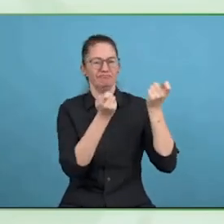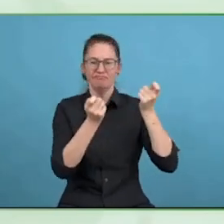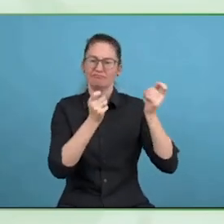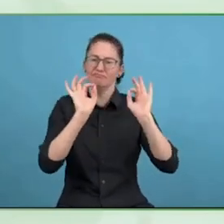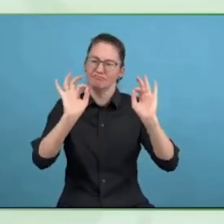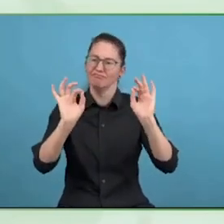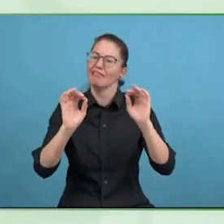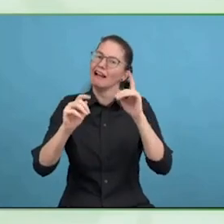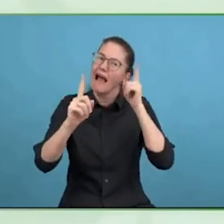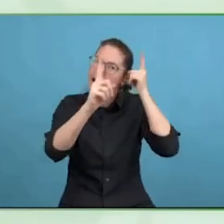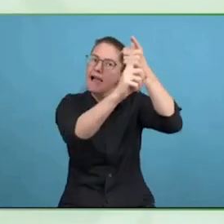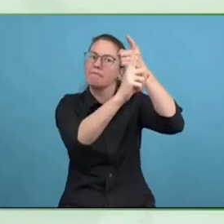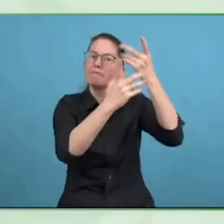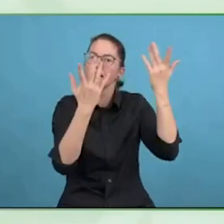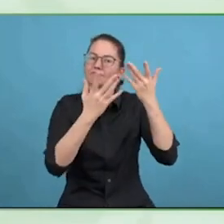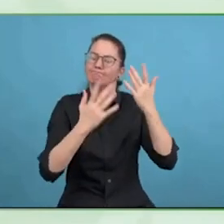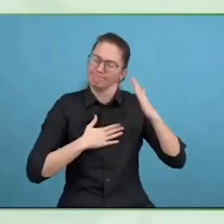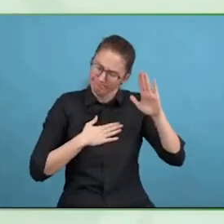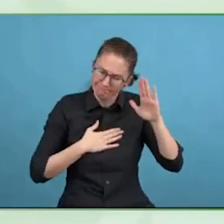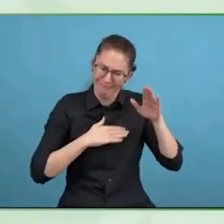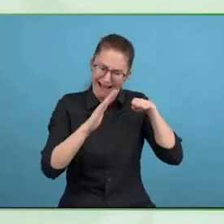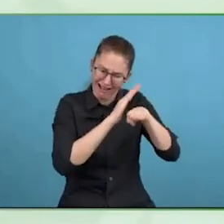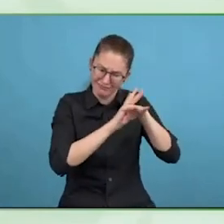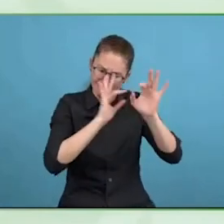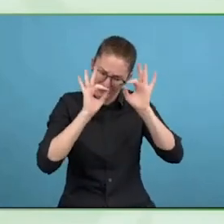it work is by getting by, in from the top.